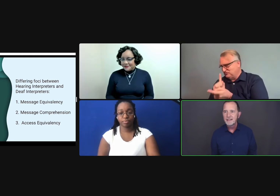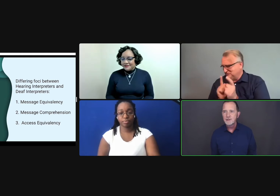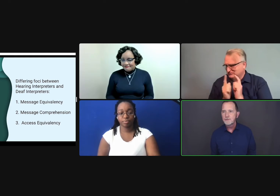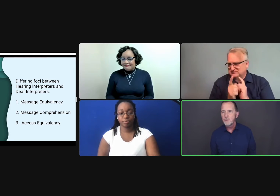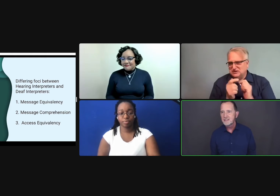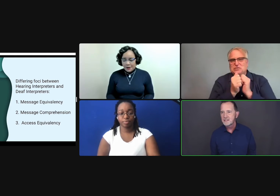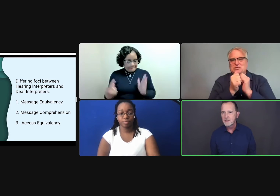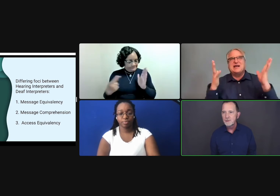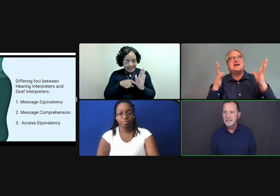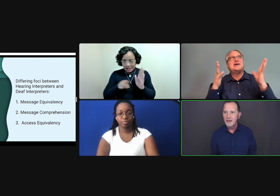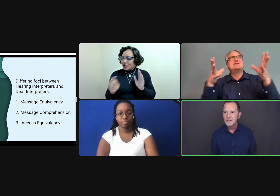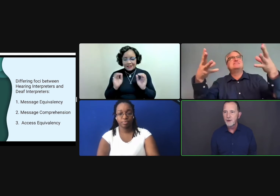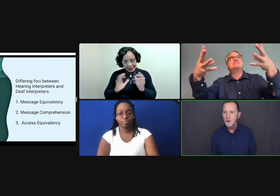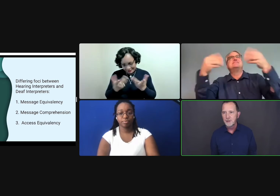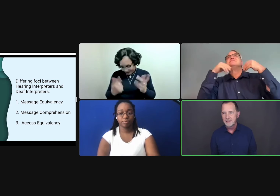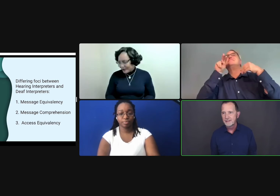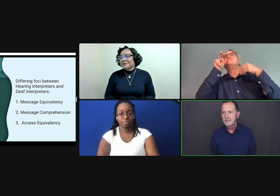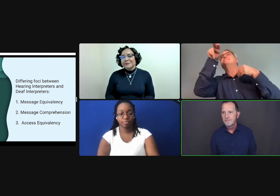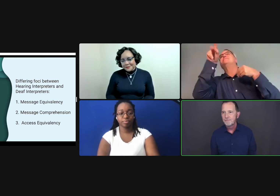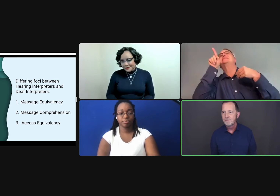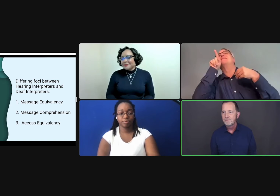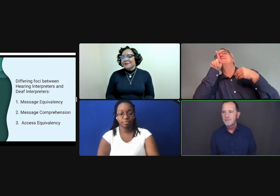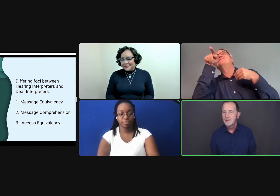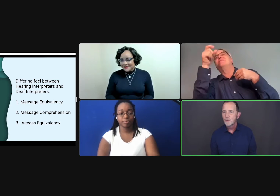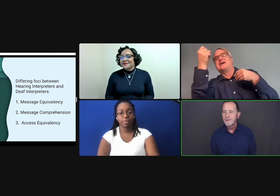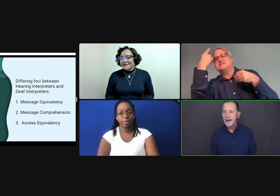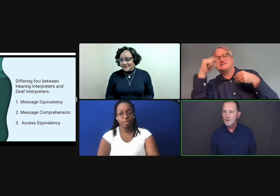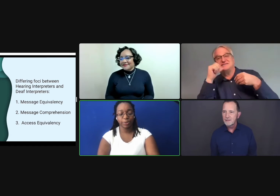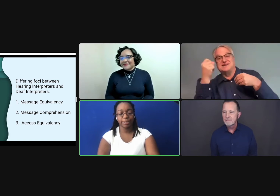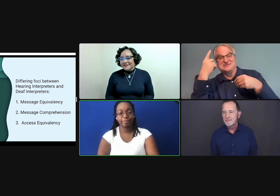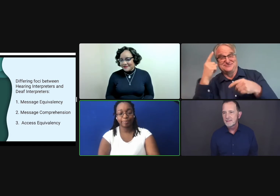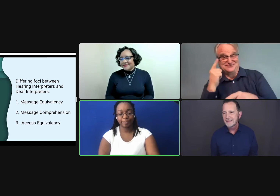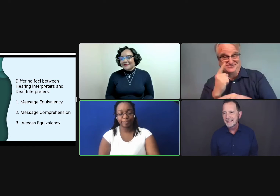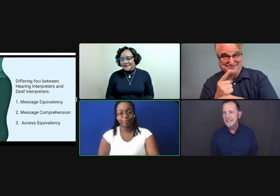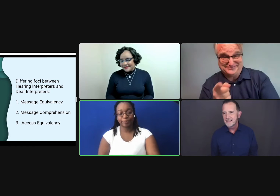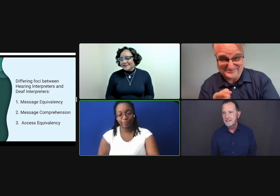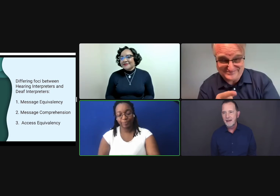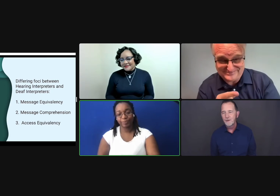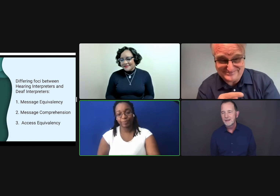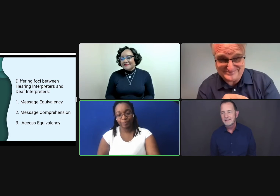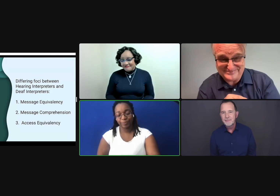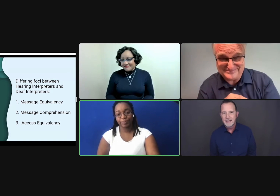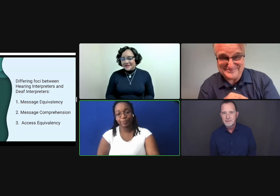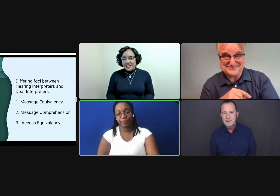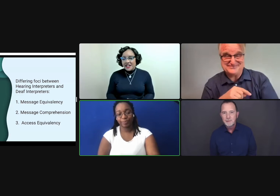And so your focus is solely on your output without getting a sense of how it impacts the people who